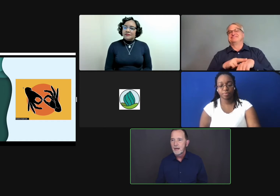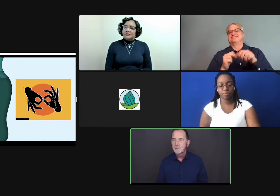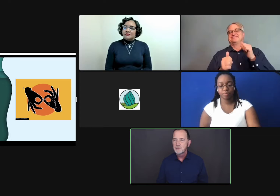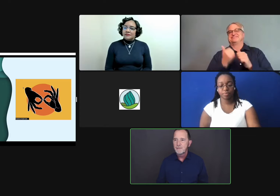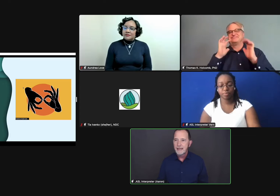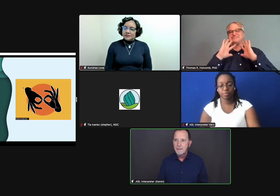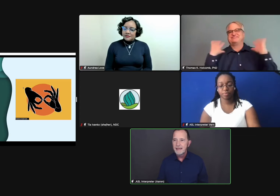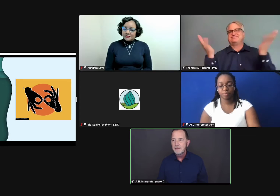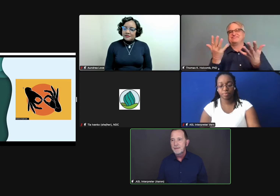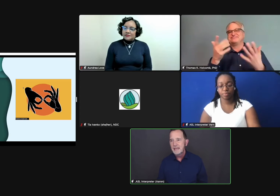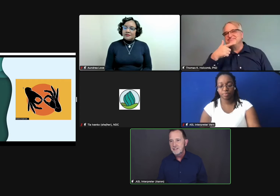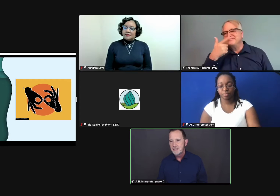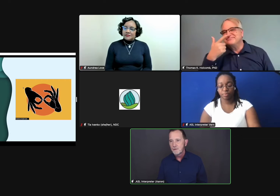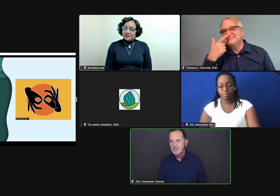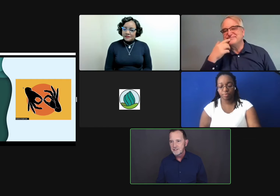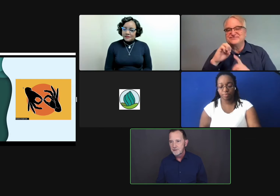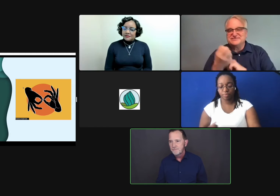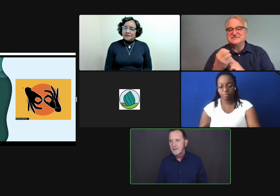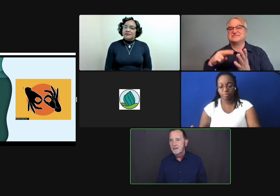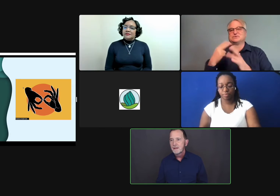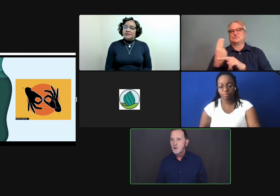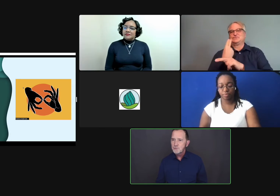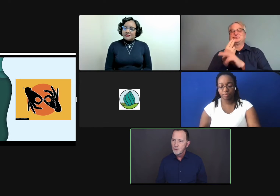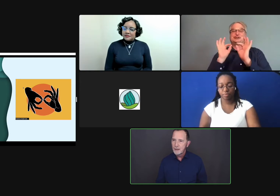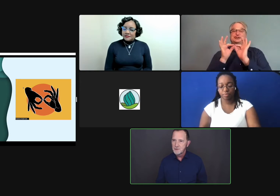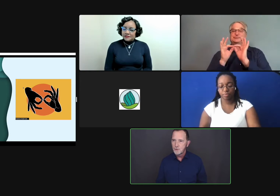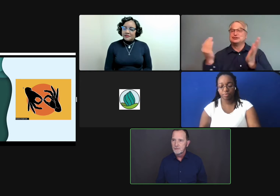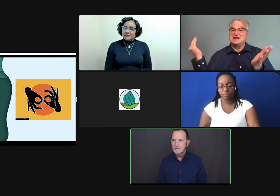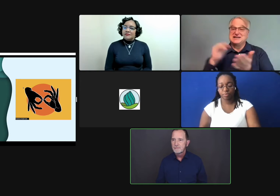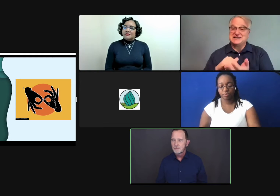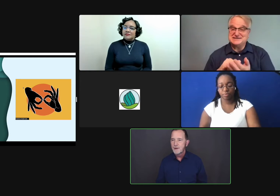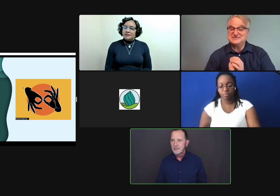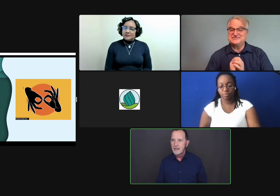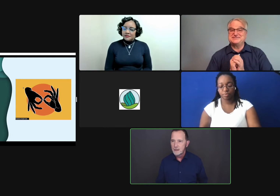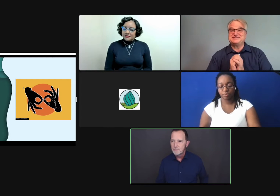I pursued my MA and PhD in Rochester. Both programs were primarily hearing